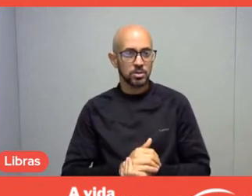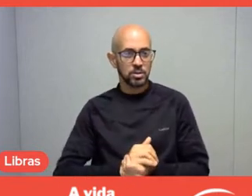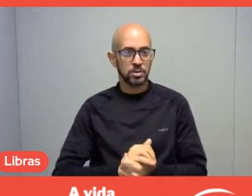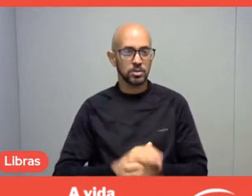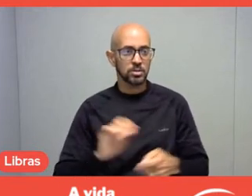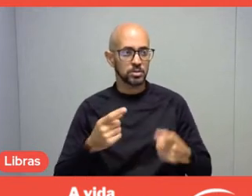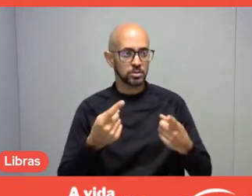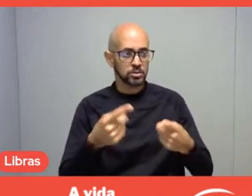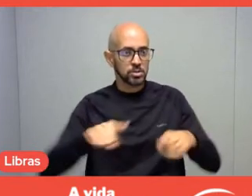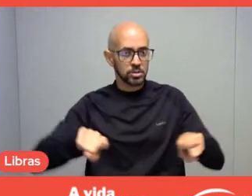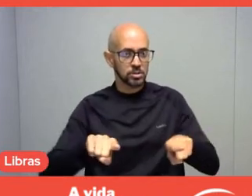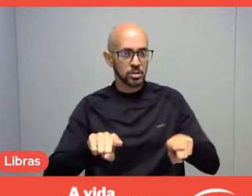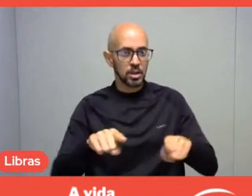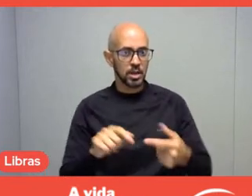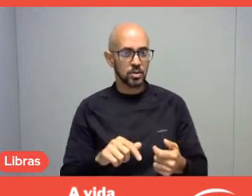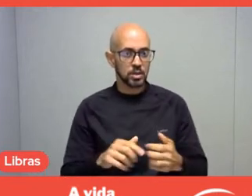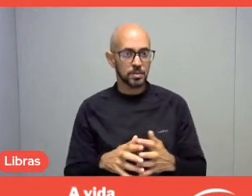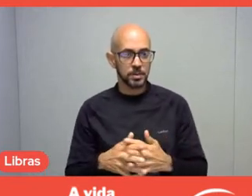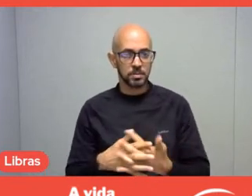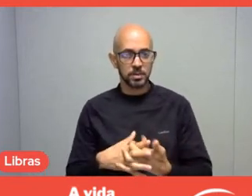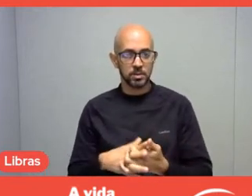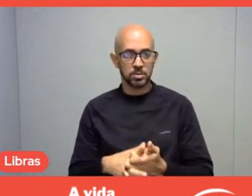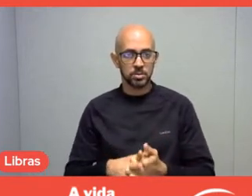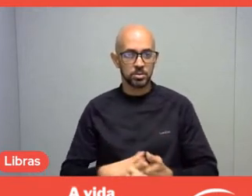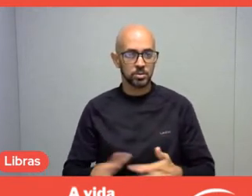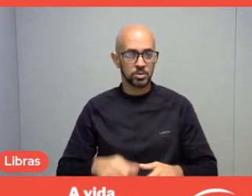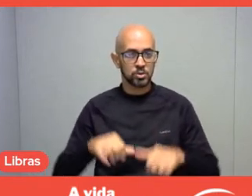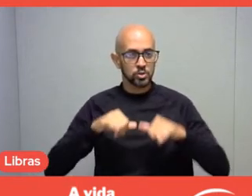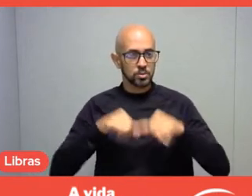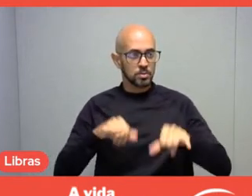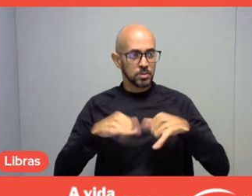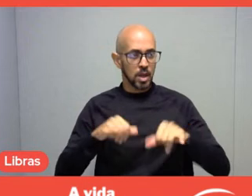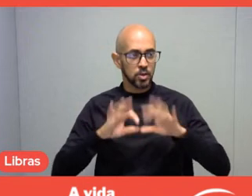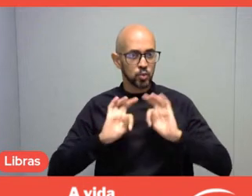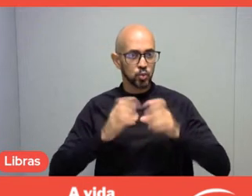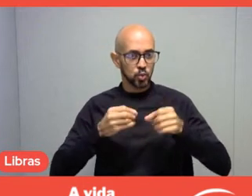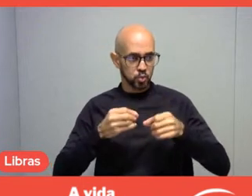supermarkets, everything connected to your condo.